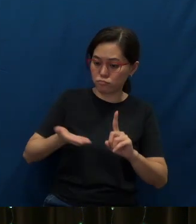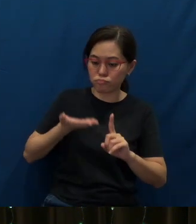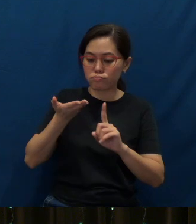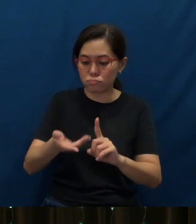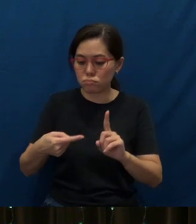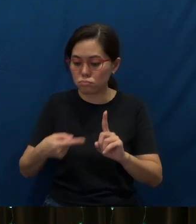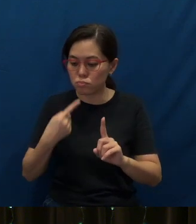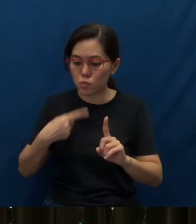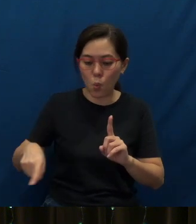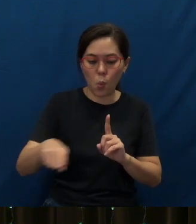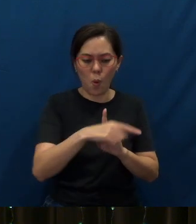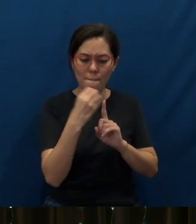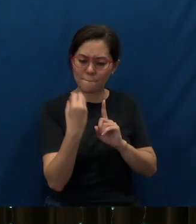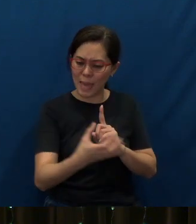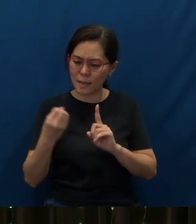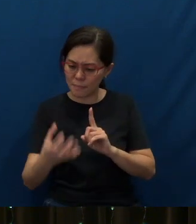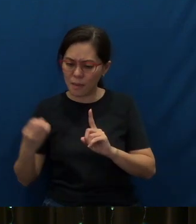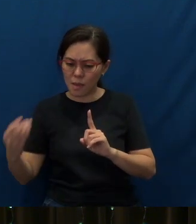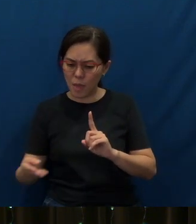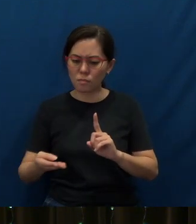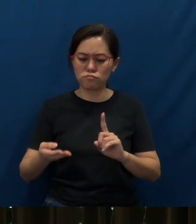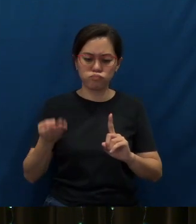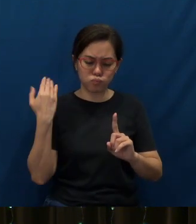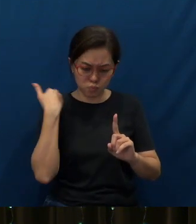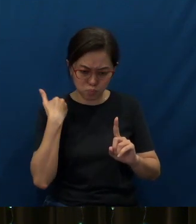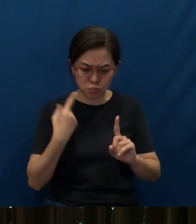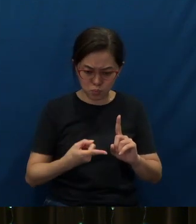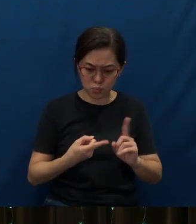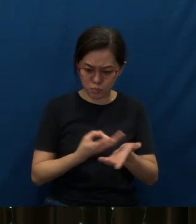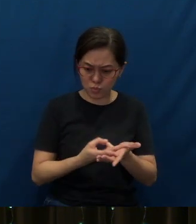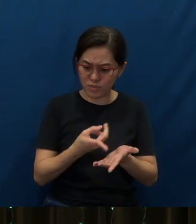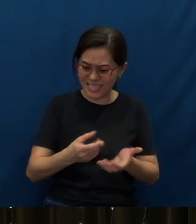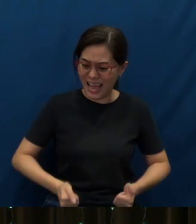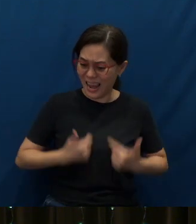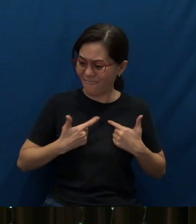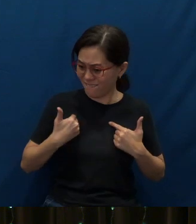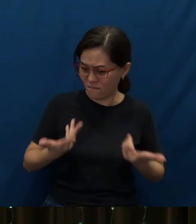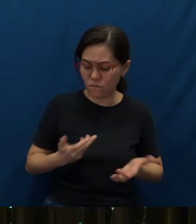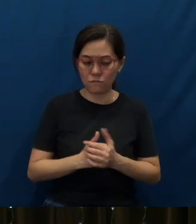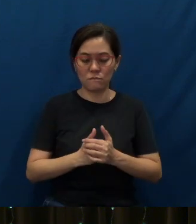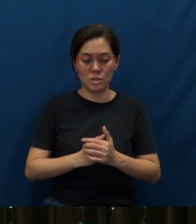and gave many convincing proofs that He was alive. He appeared to them over a period of forty days